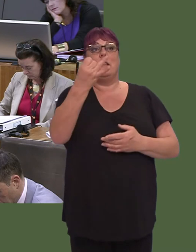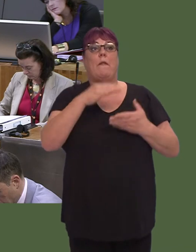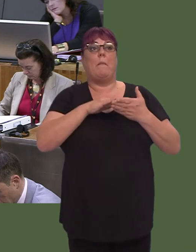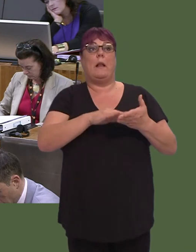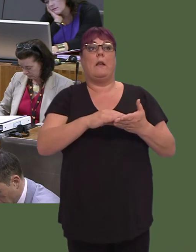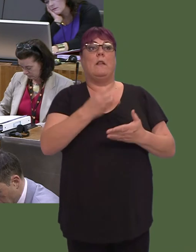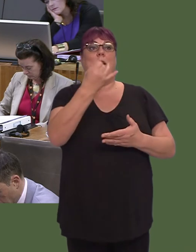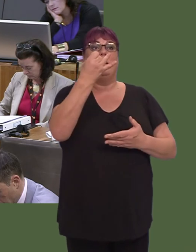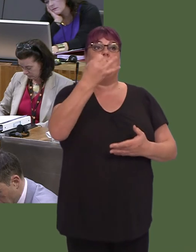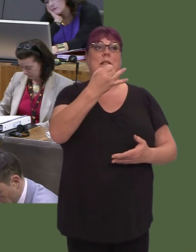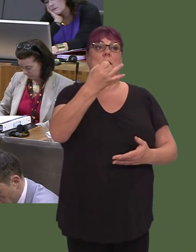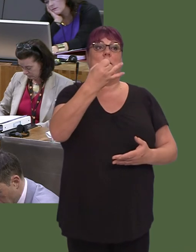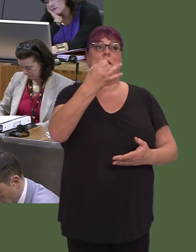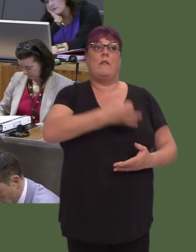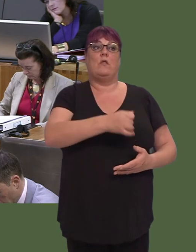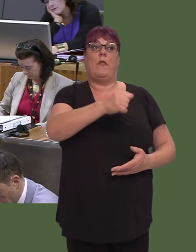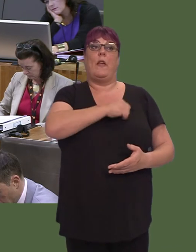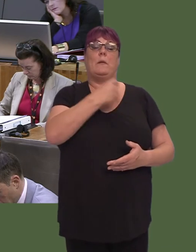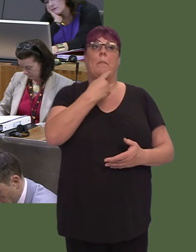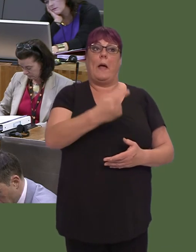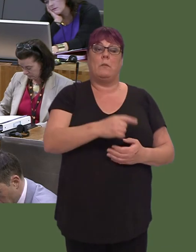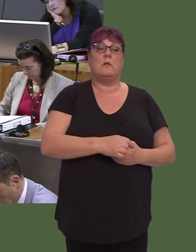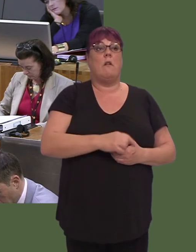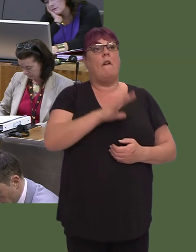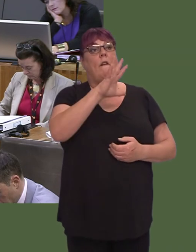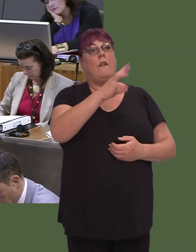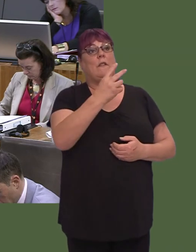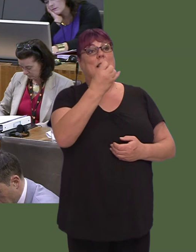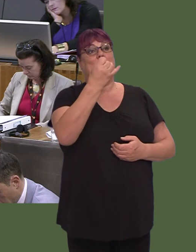and of that, 57 per cent was Welsh-based suppliers.